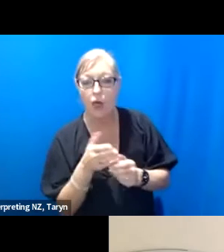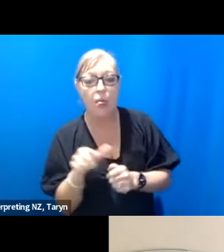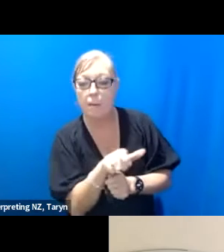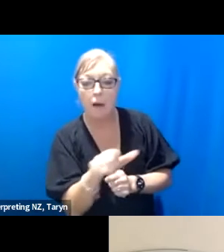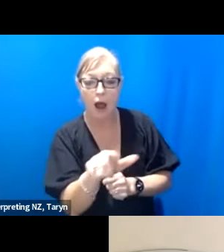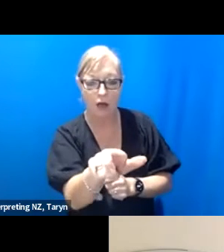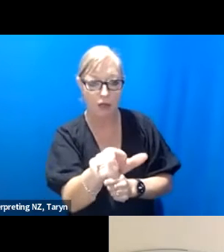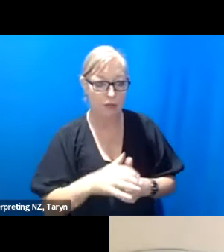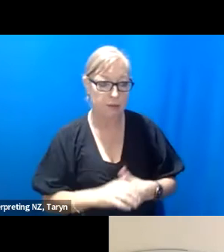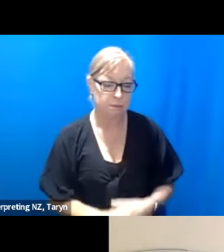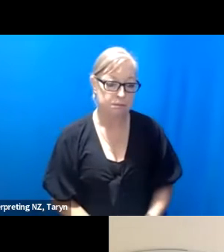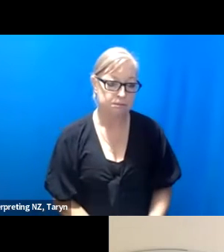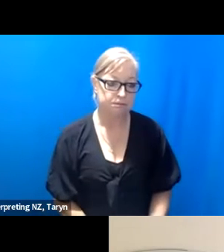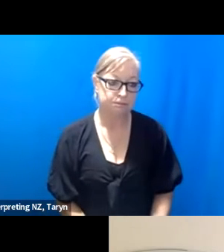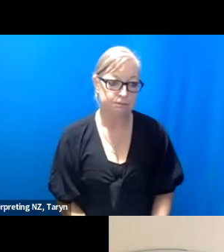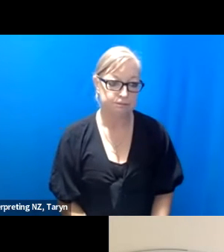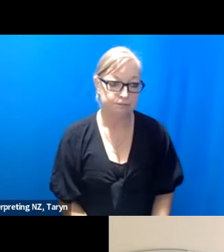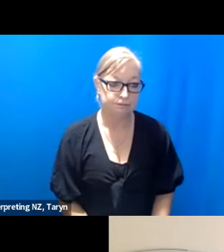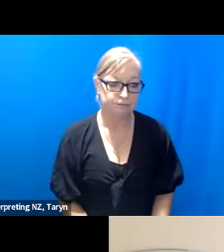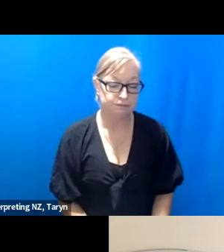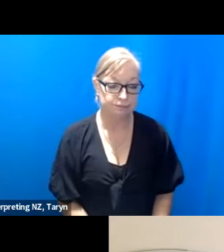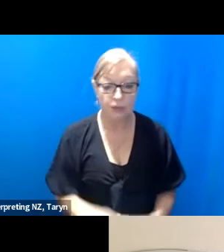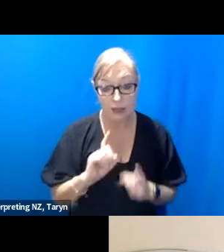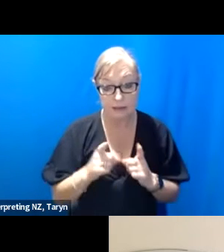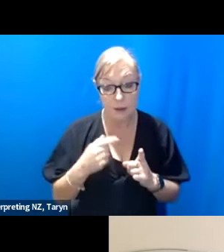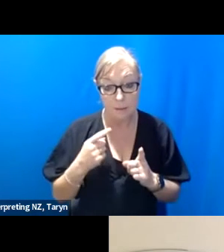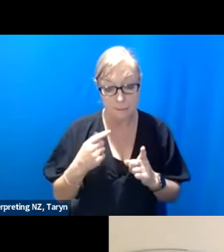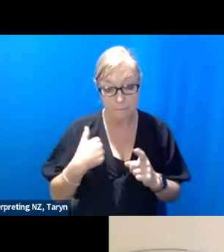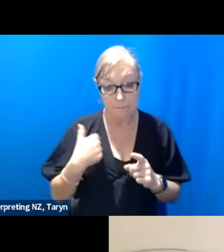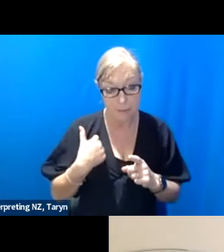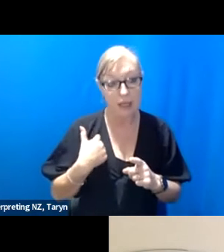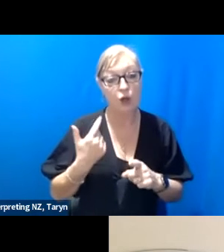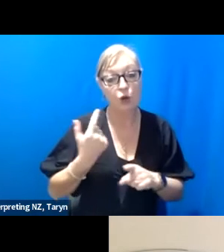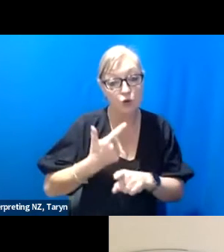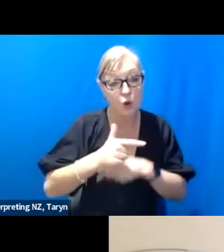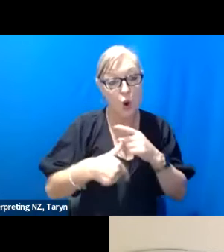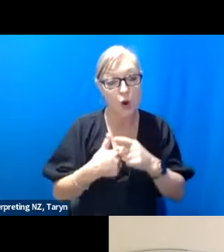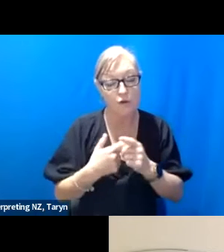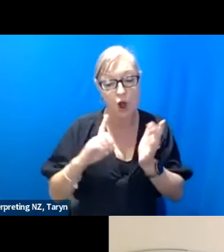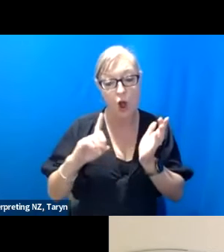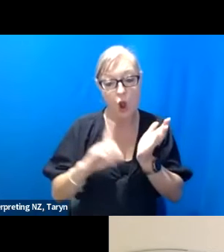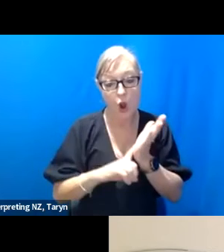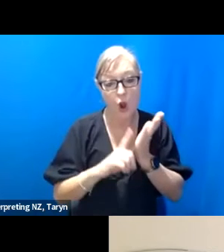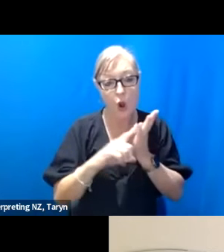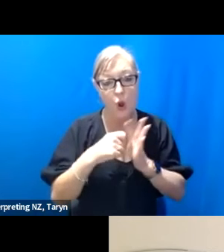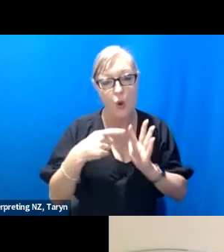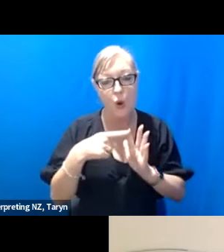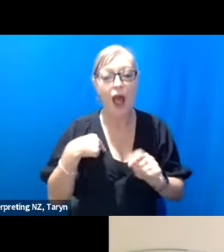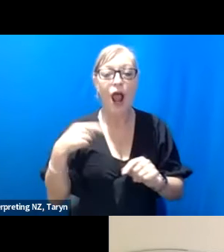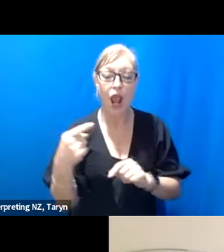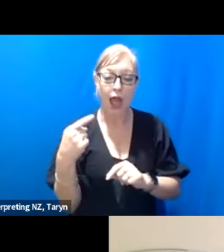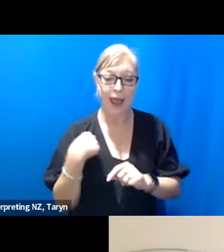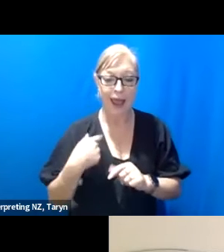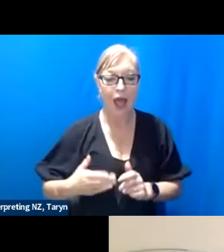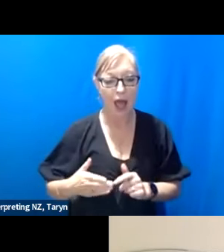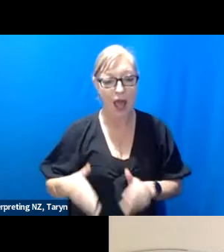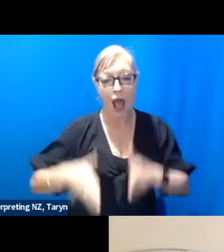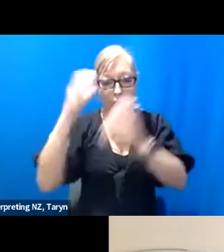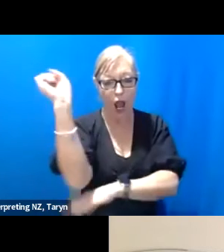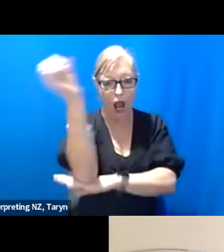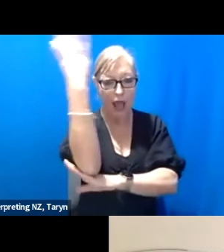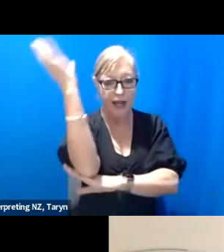And so I often talk about Lucas being a bit like my lighthouse and yesterday we came up